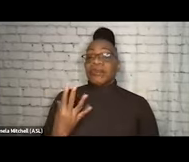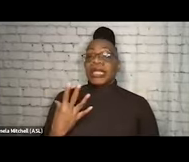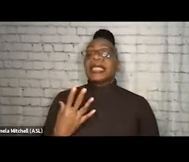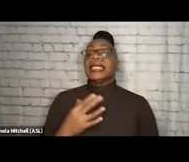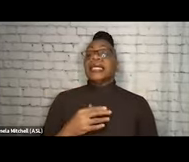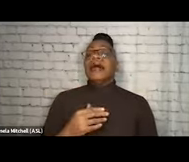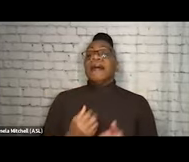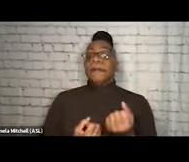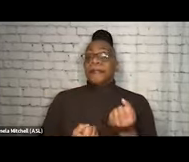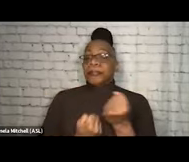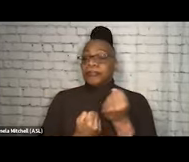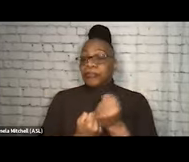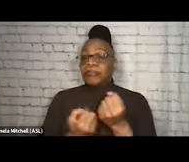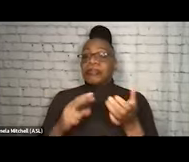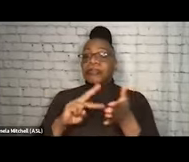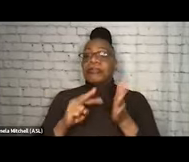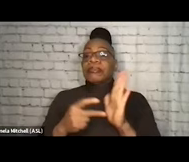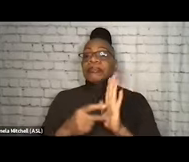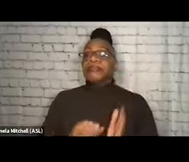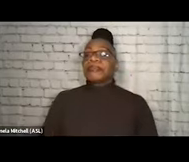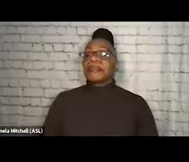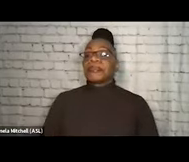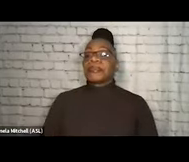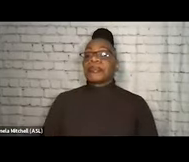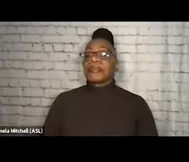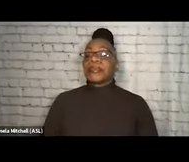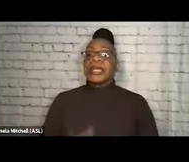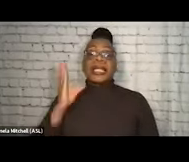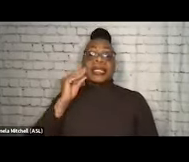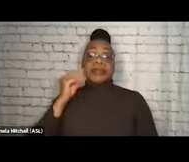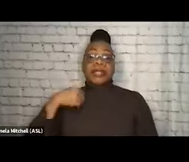part of an experience that I had with a loved one,